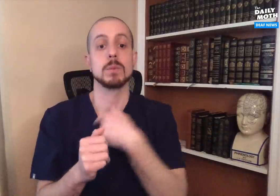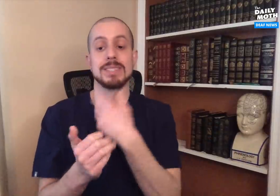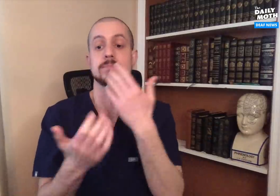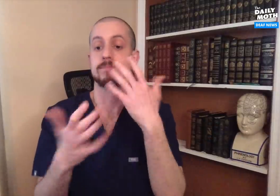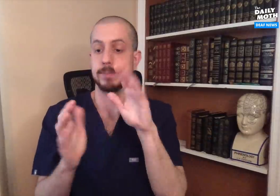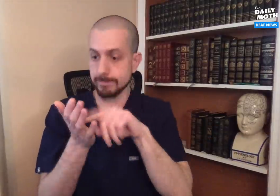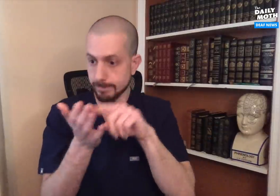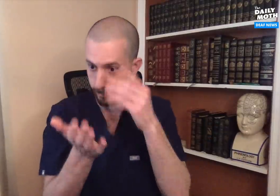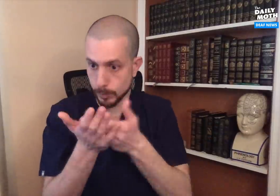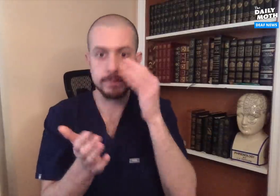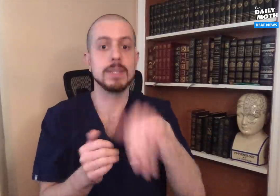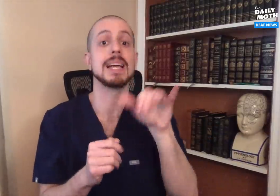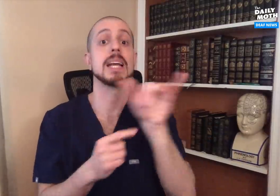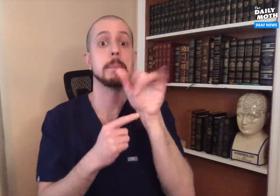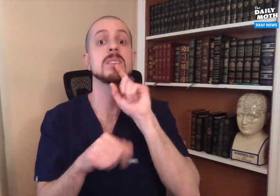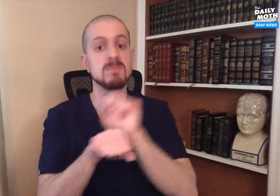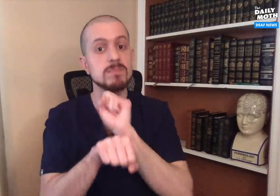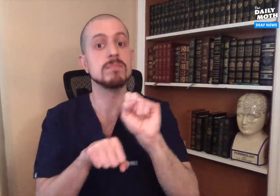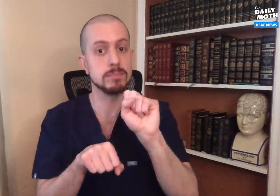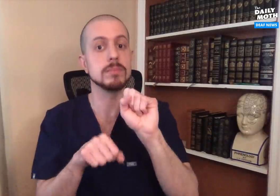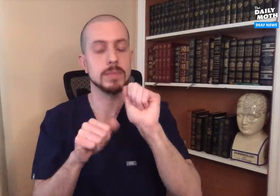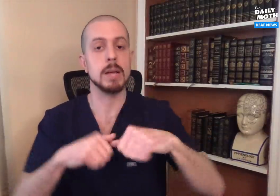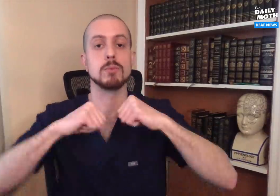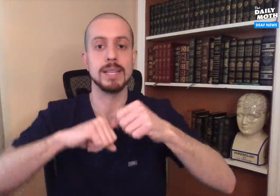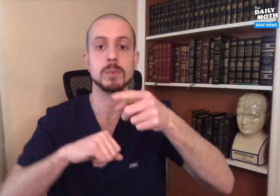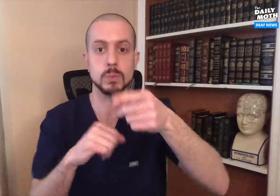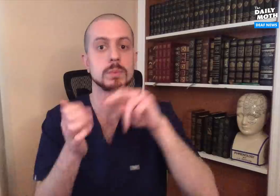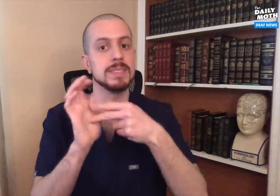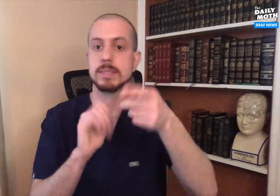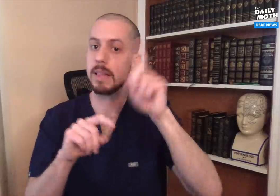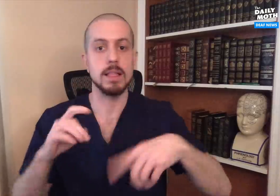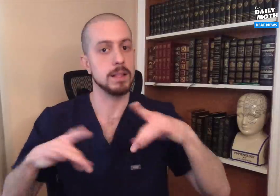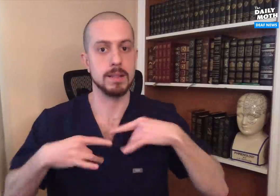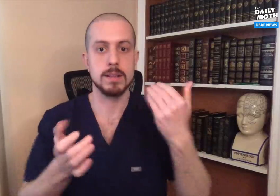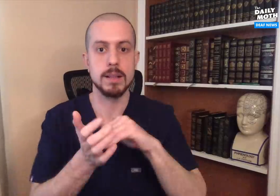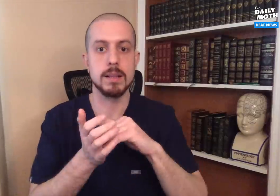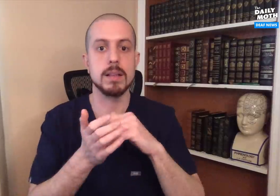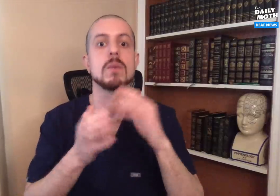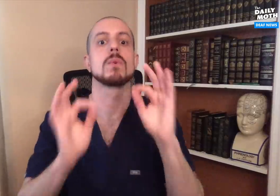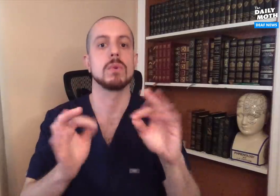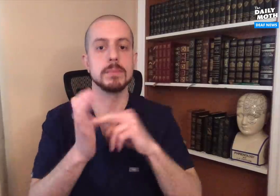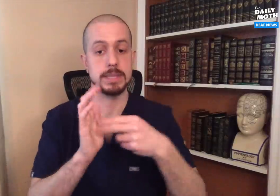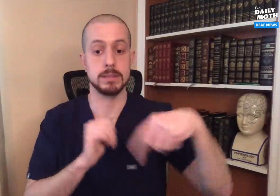If we can prove that the antibodies we develop against this virus will protect us from getting it again,